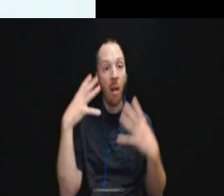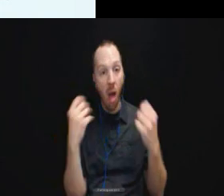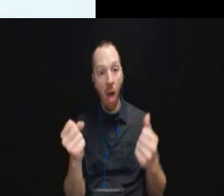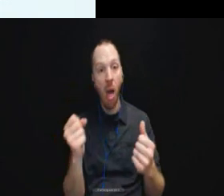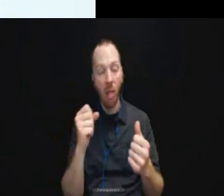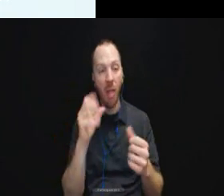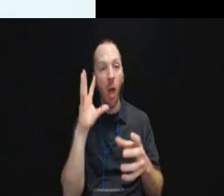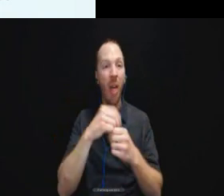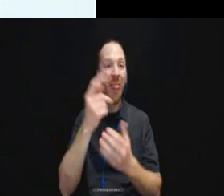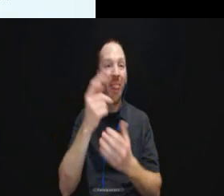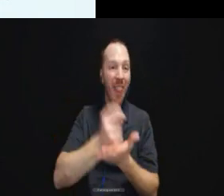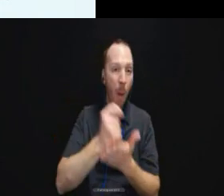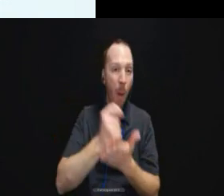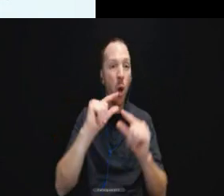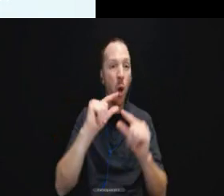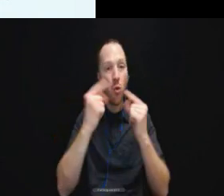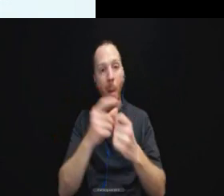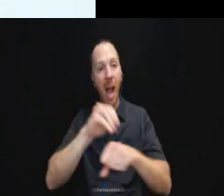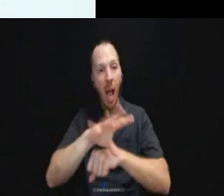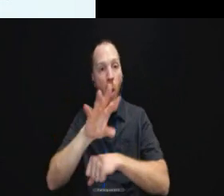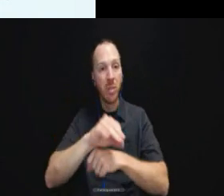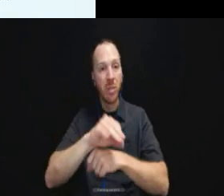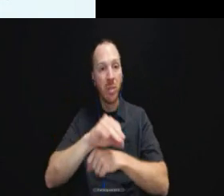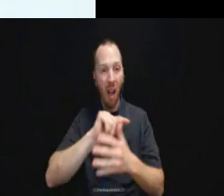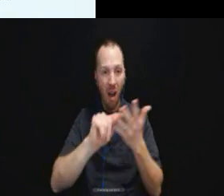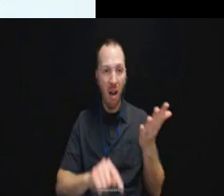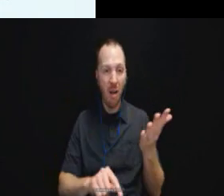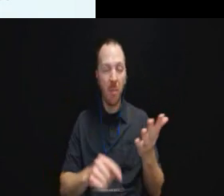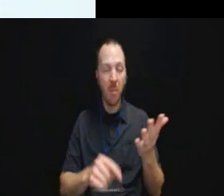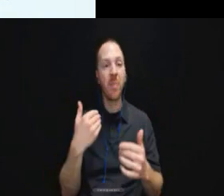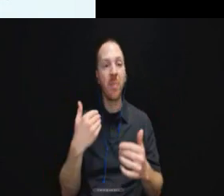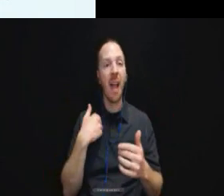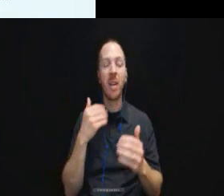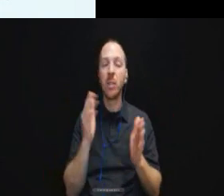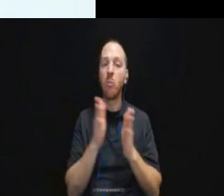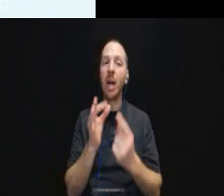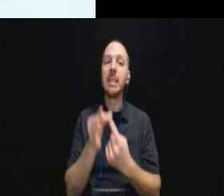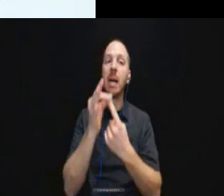sessions and a narrow exception that we see from the Department of Justice's guidance